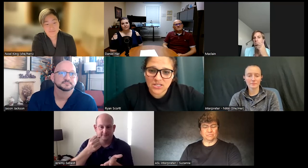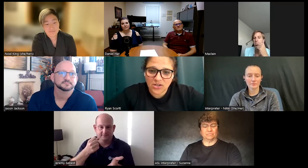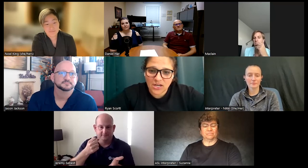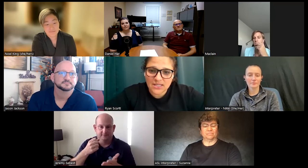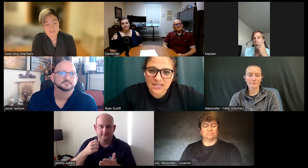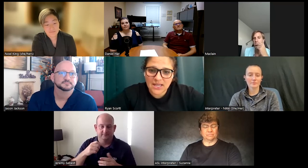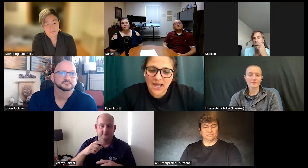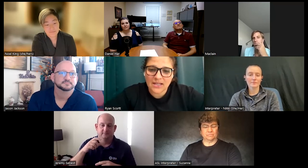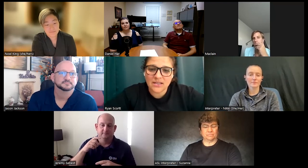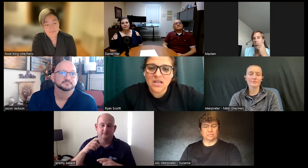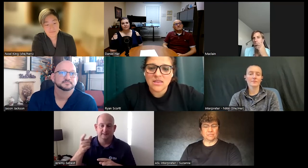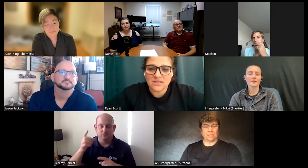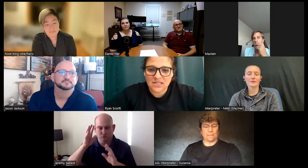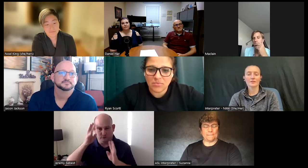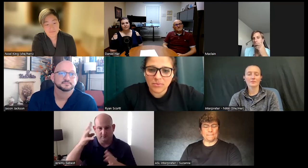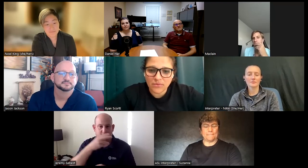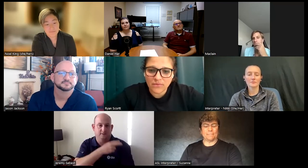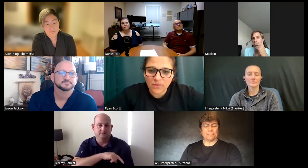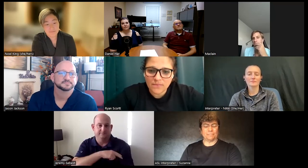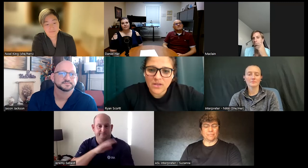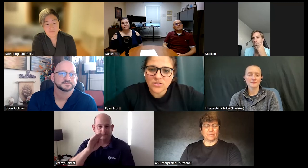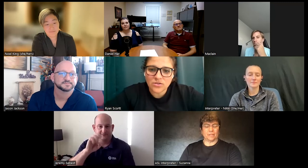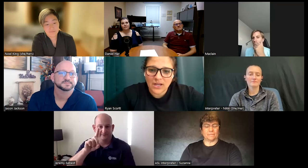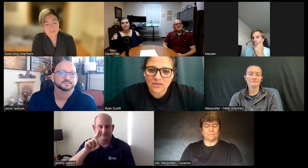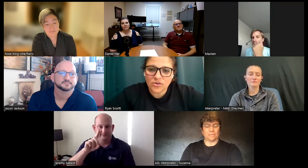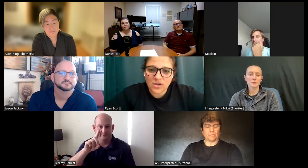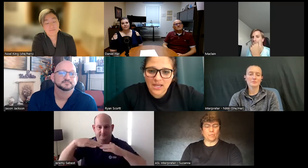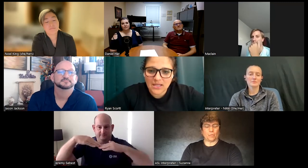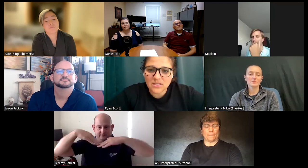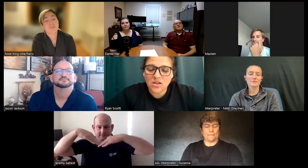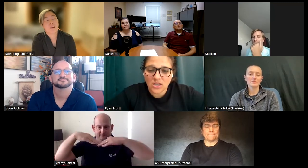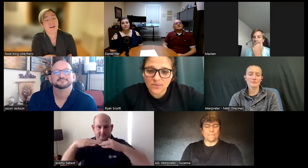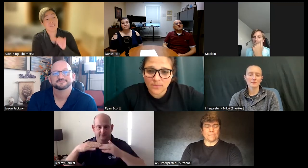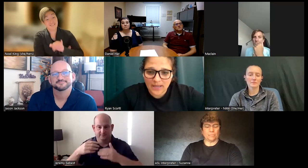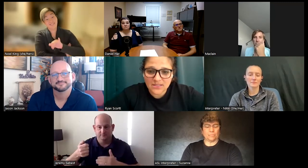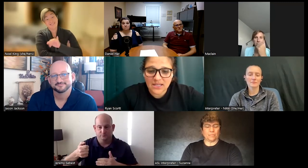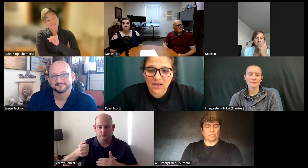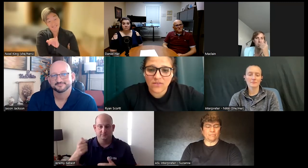engineer and he had the stamp approval to kind of create hospital beds and how